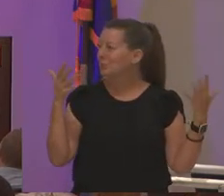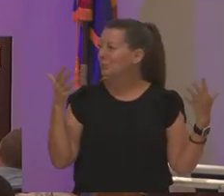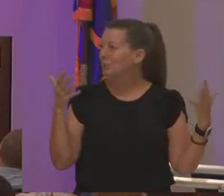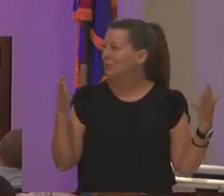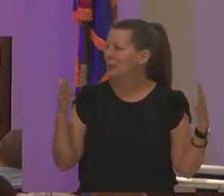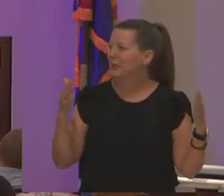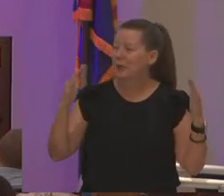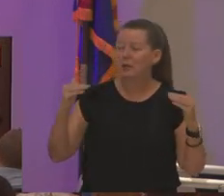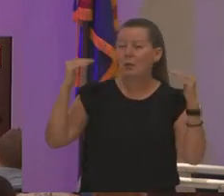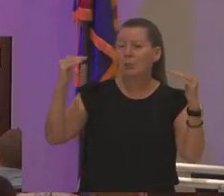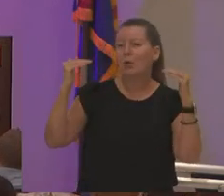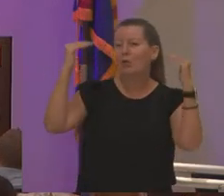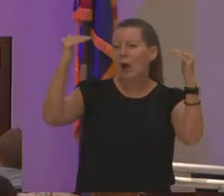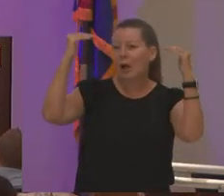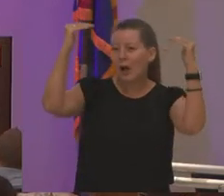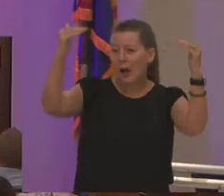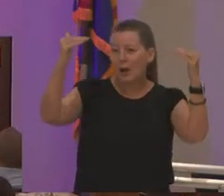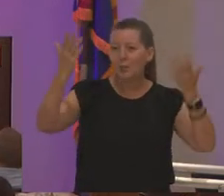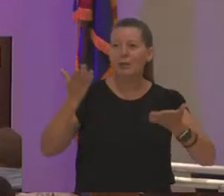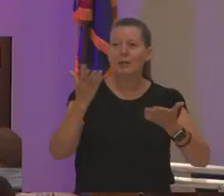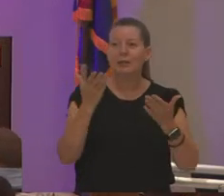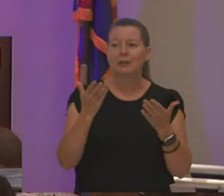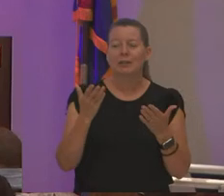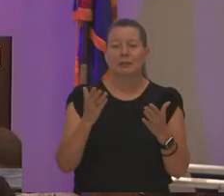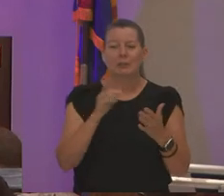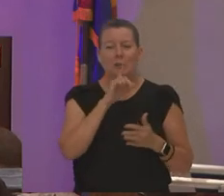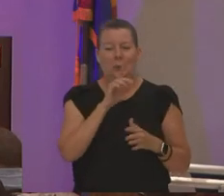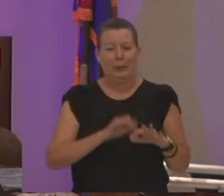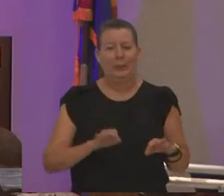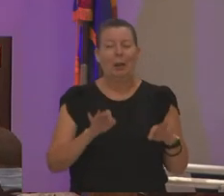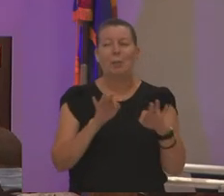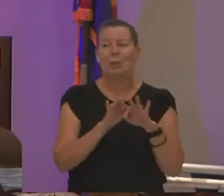within the organization that's really important it's really important that we highlight that